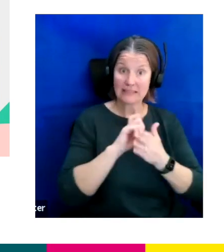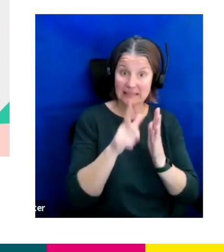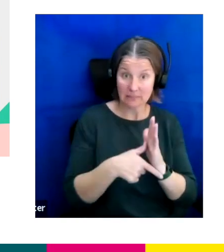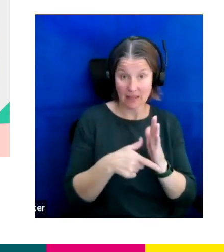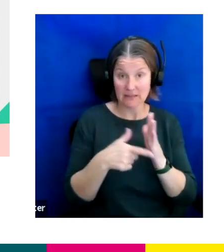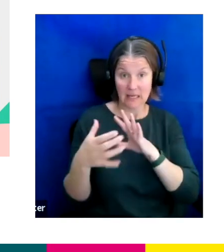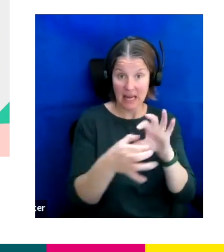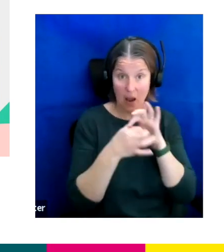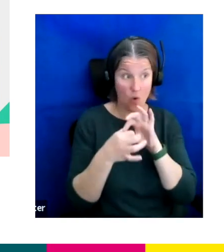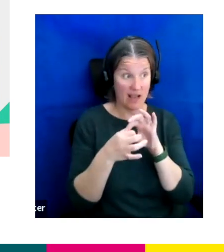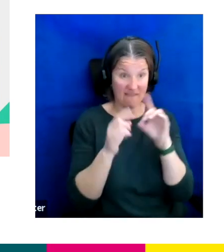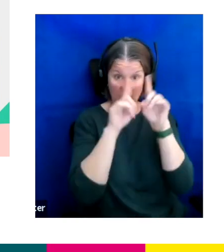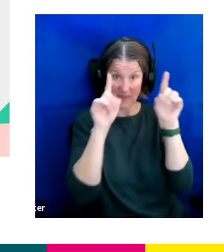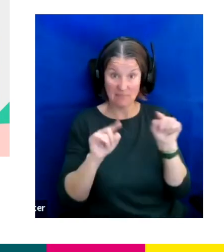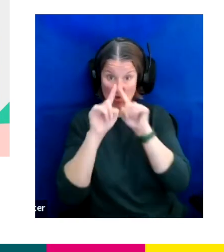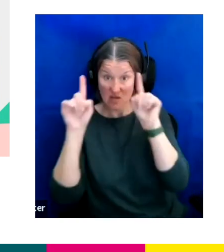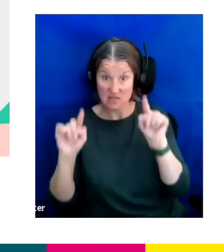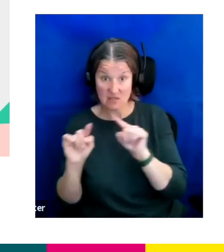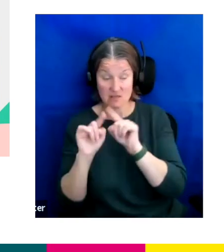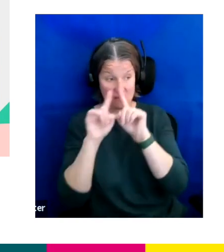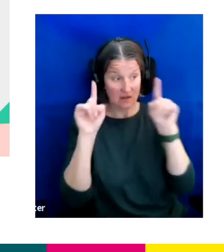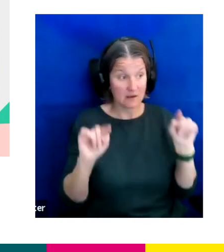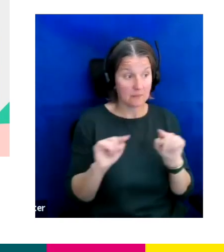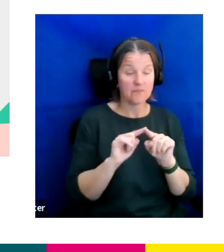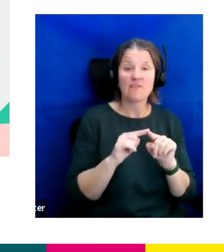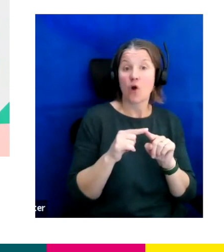from the month that they held last year.